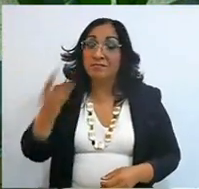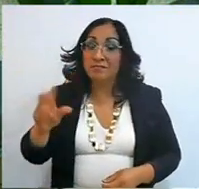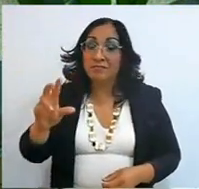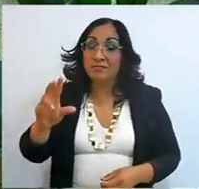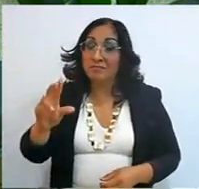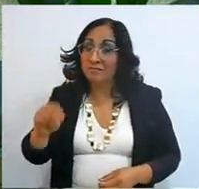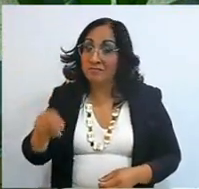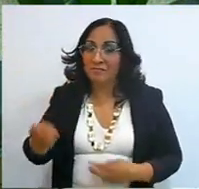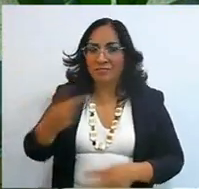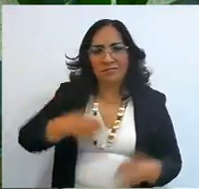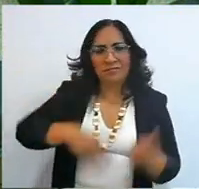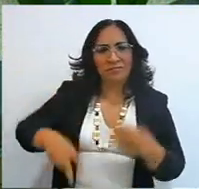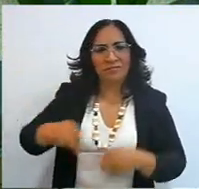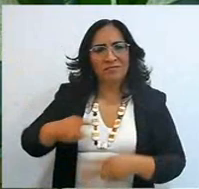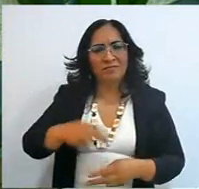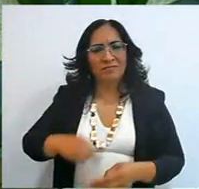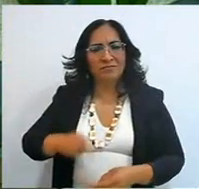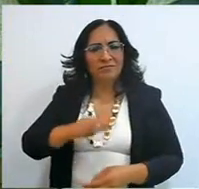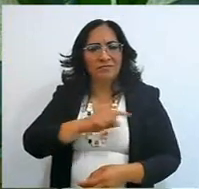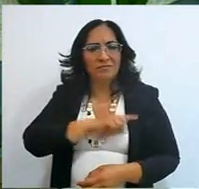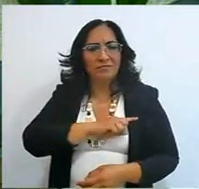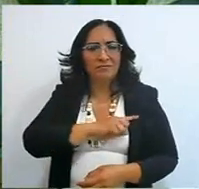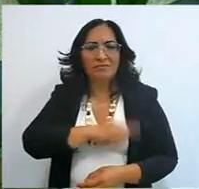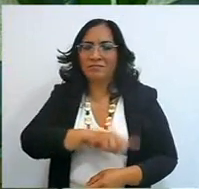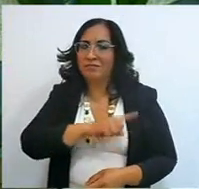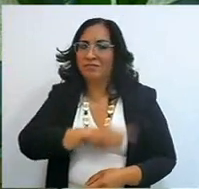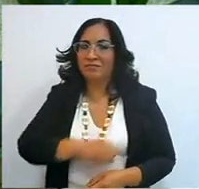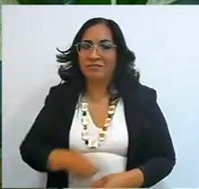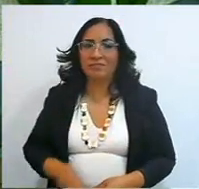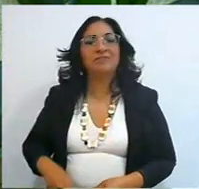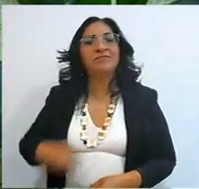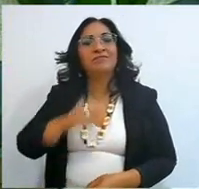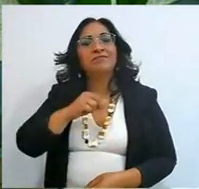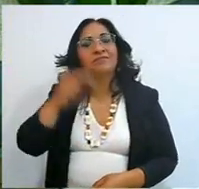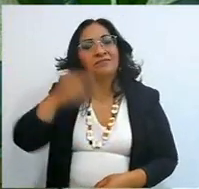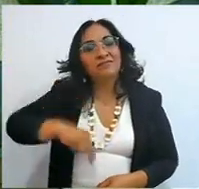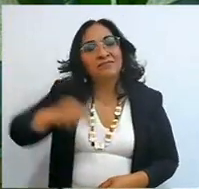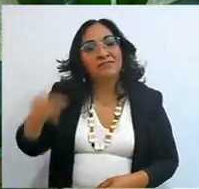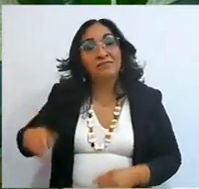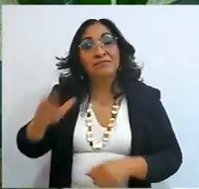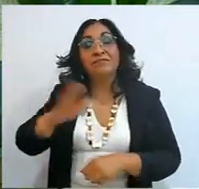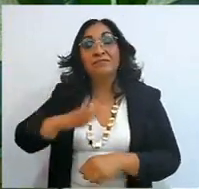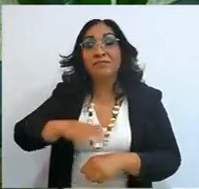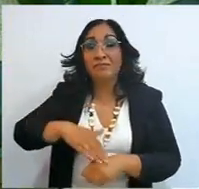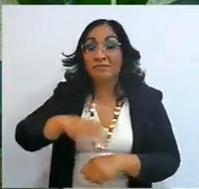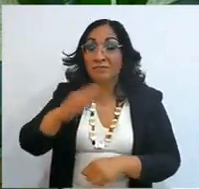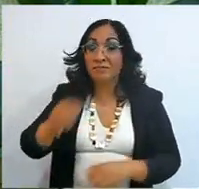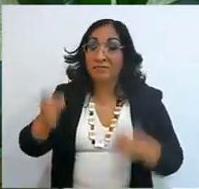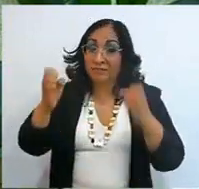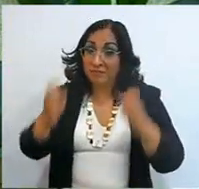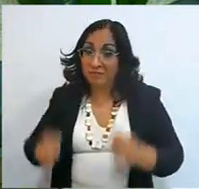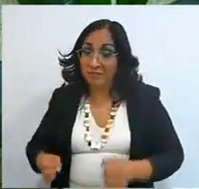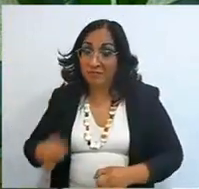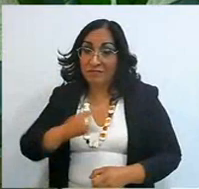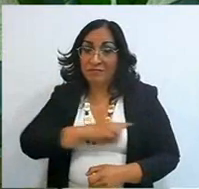I have never been alone again in my life, why? because I have him